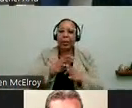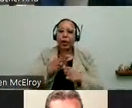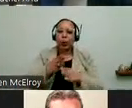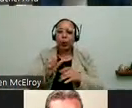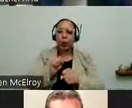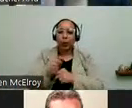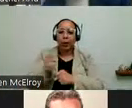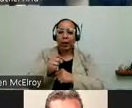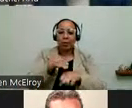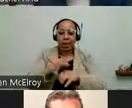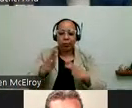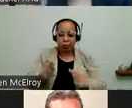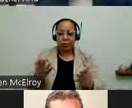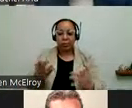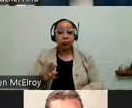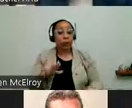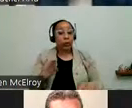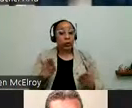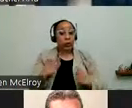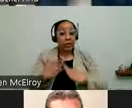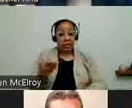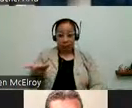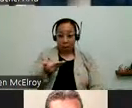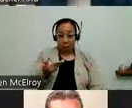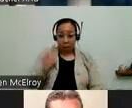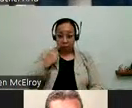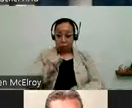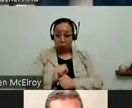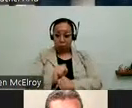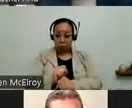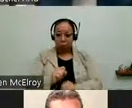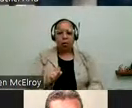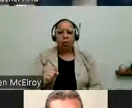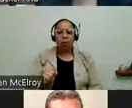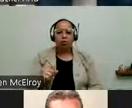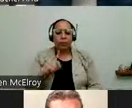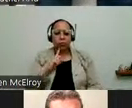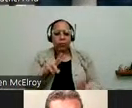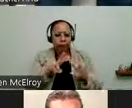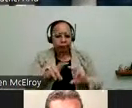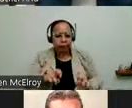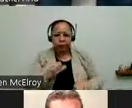city anytime you hire for a role, you have to note that some of those titles